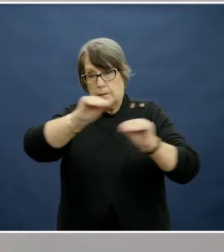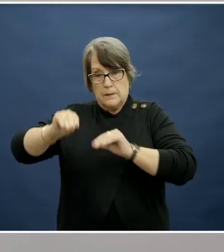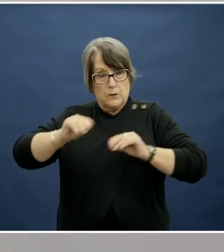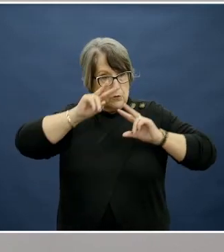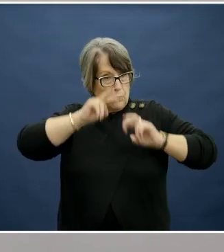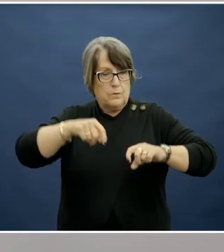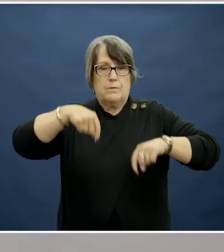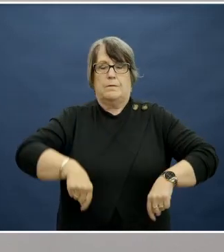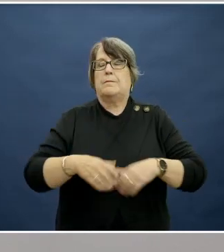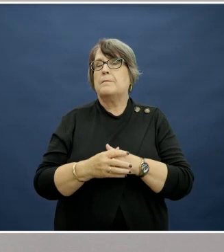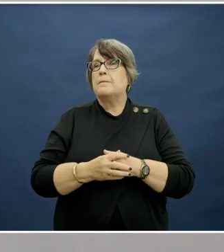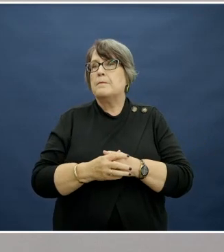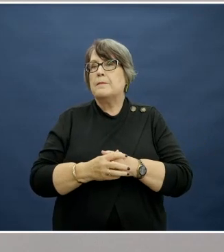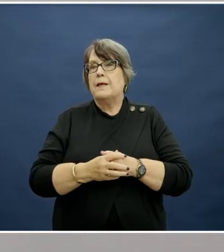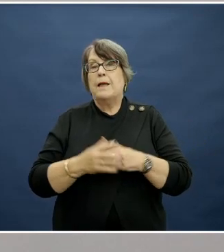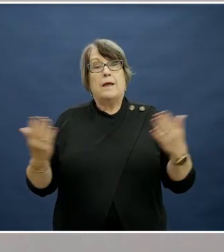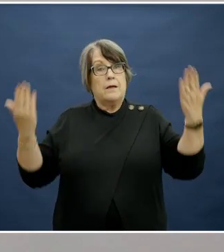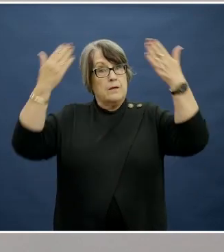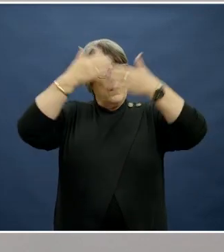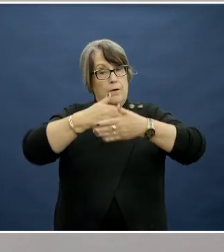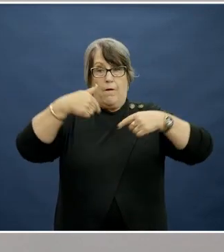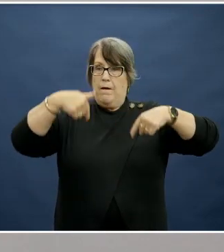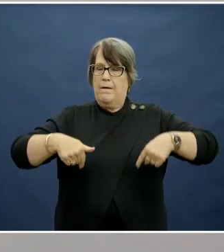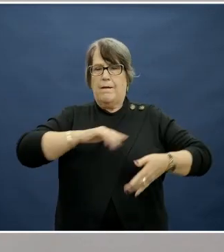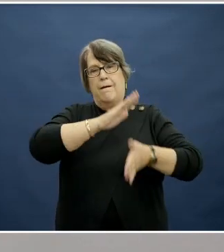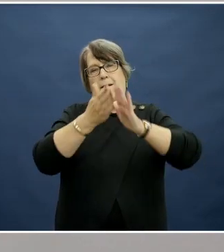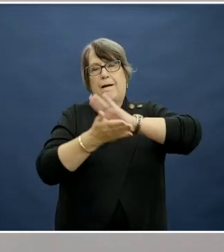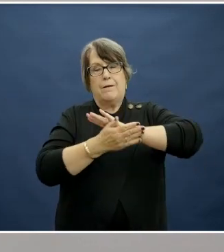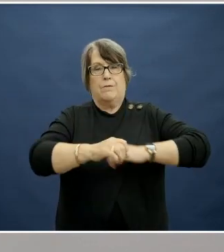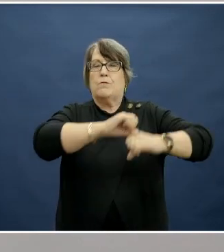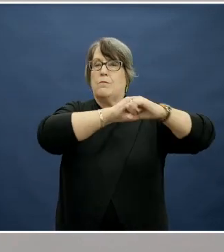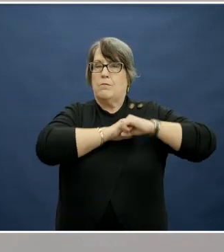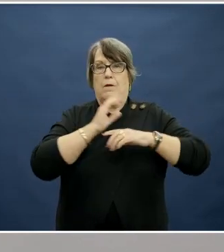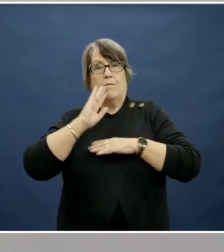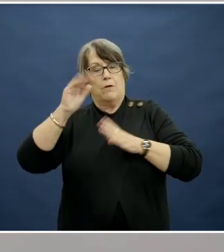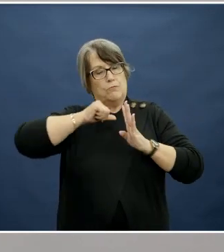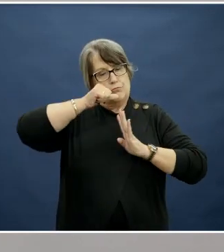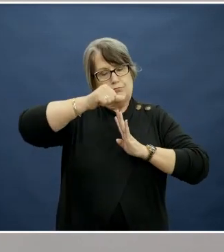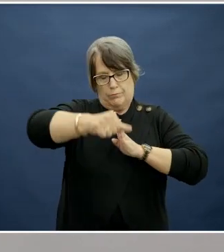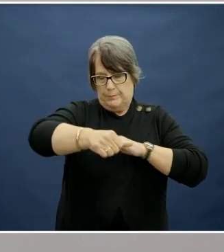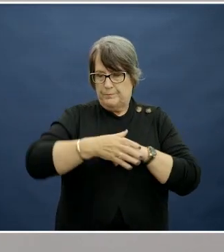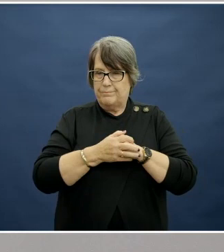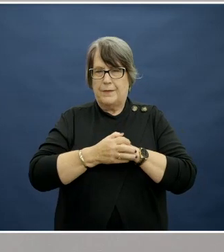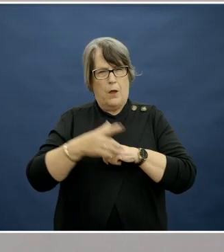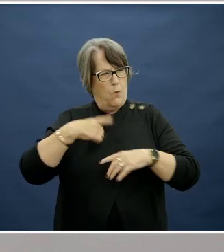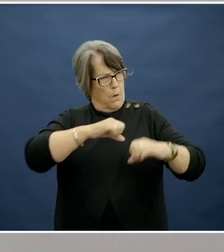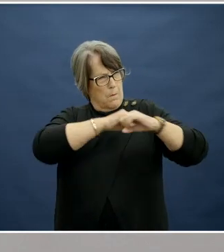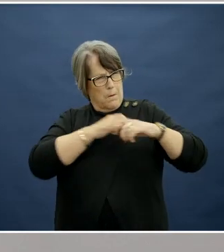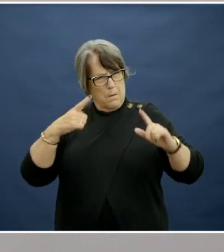This evening's event is delivered as part of our Brave lecture series. Why Brave?